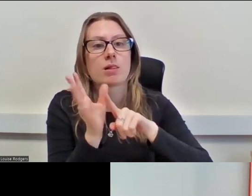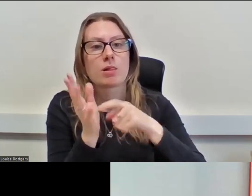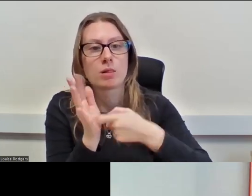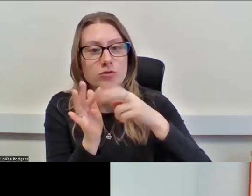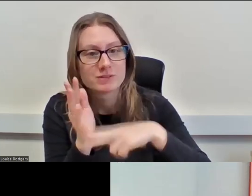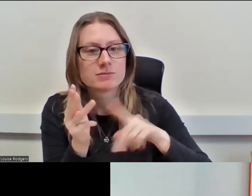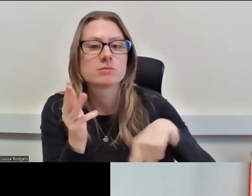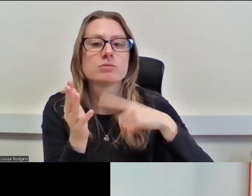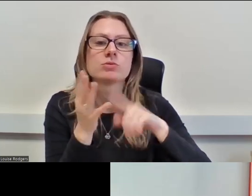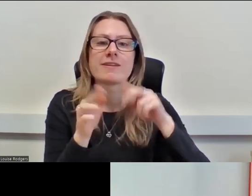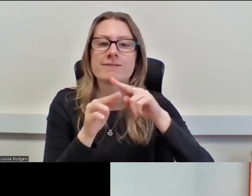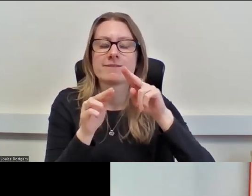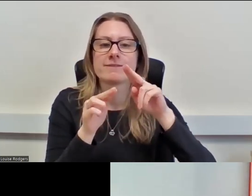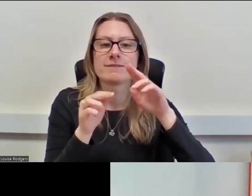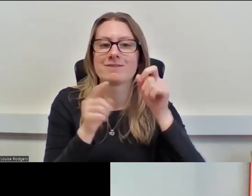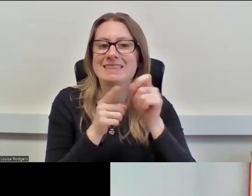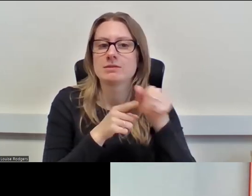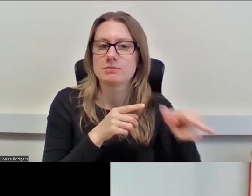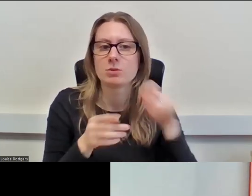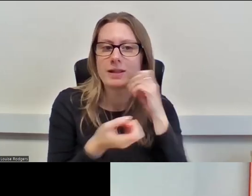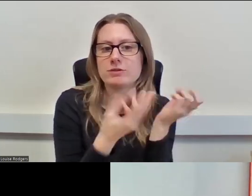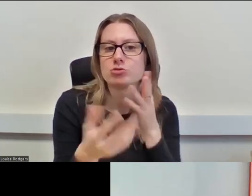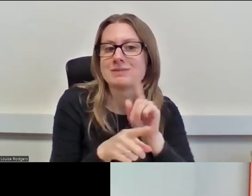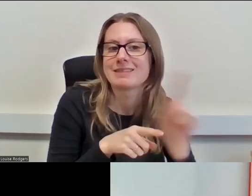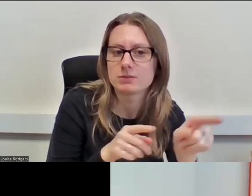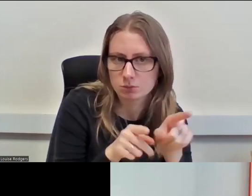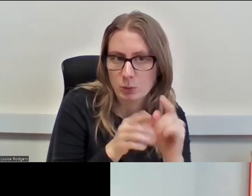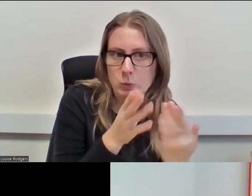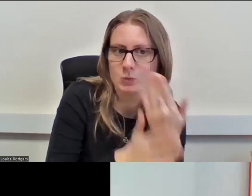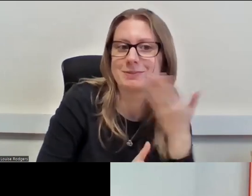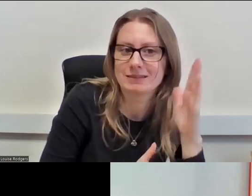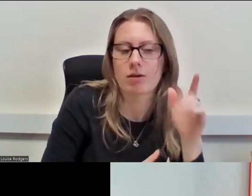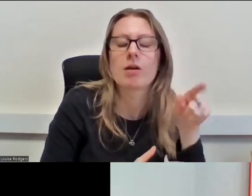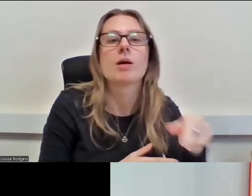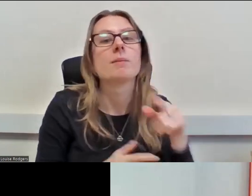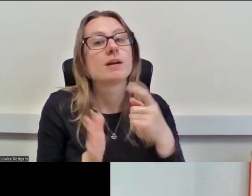I'll introduce her in more detail at that point but other than that Rosie B you can play the film.